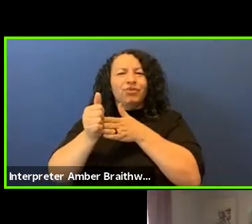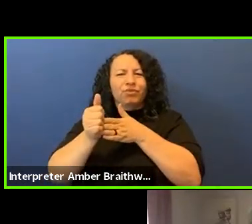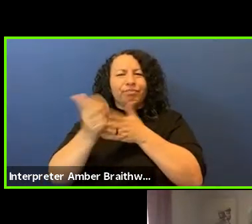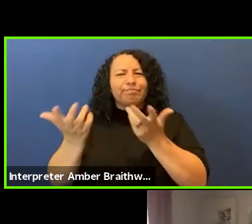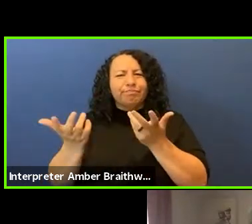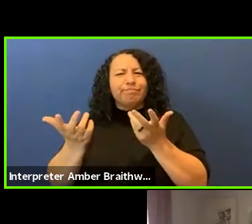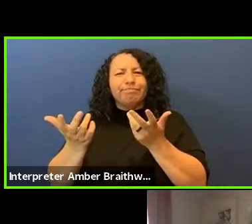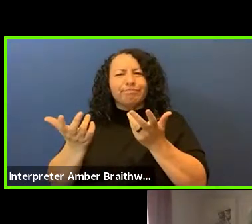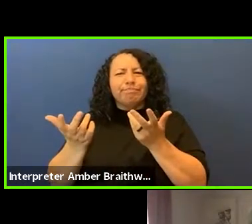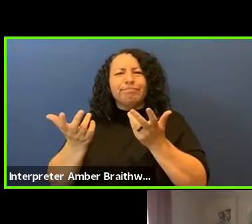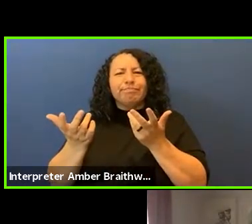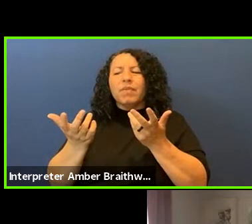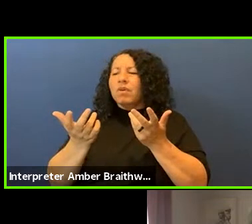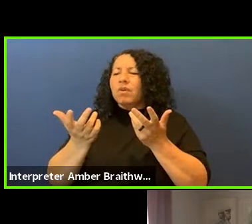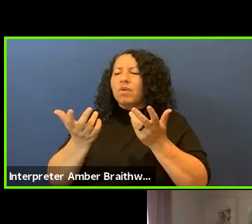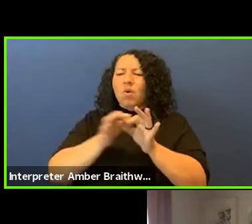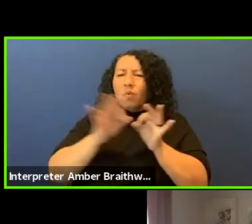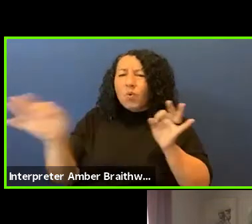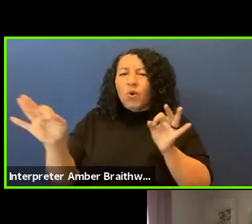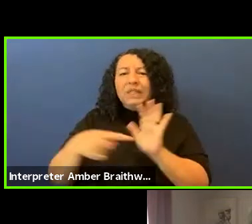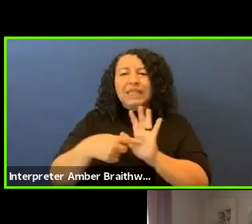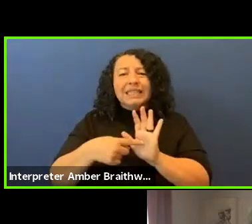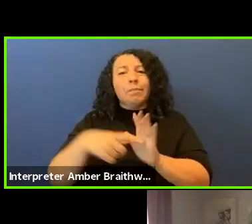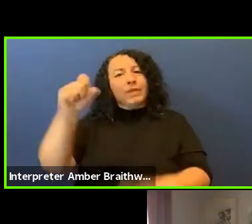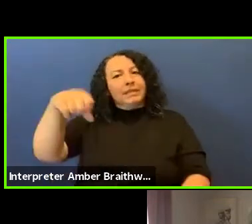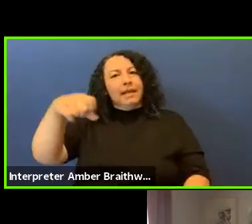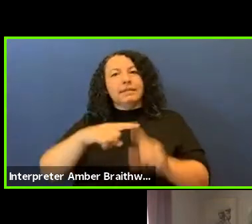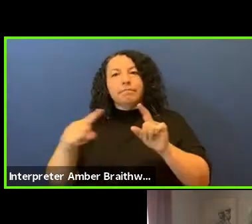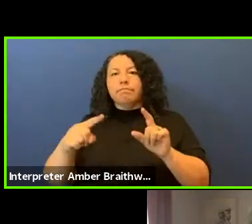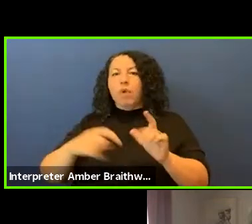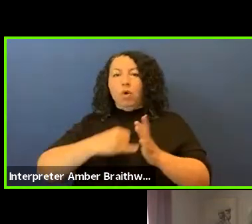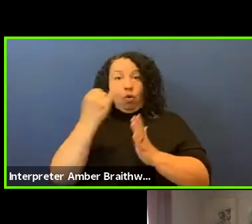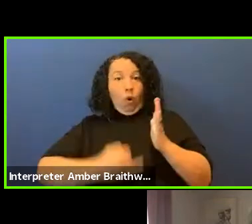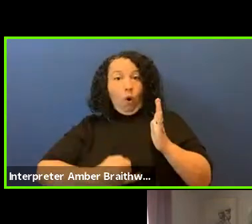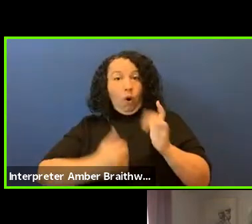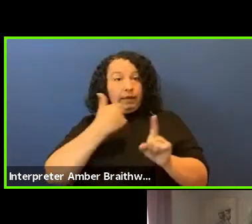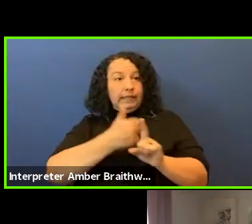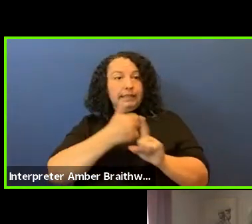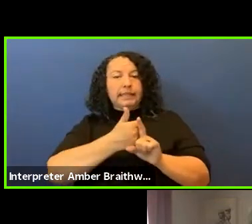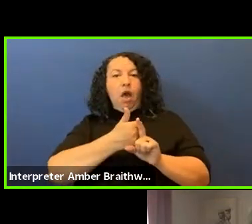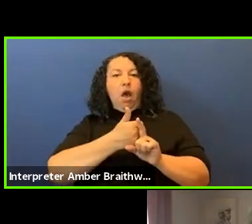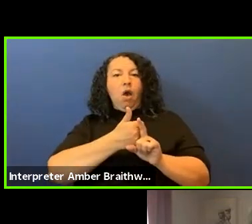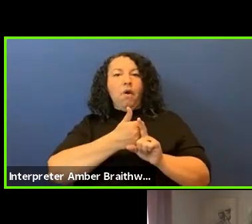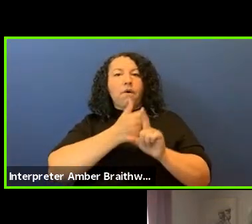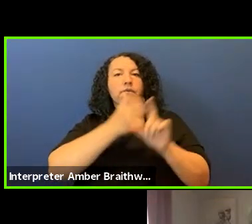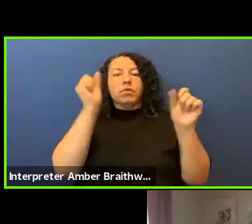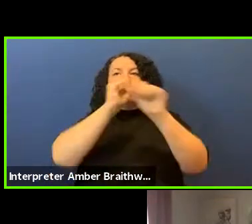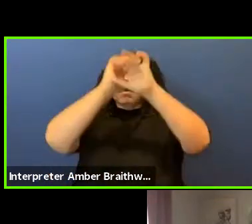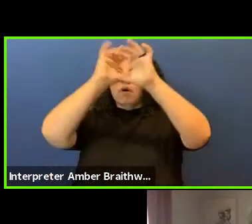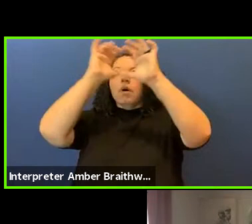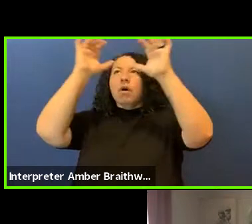Words are symbols but art itself leads. We would not have movement without art